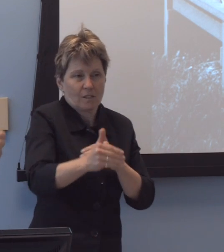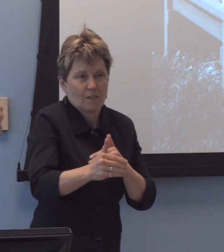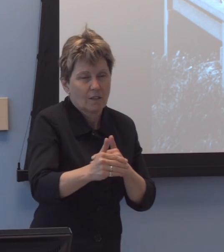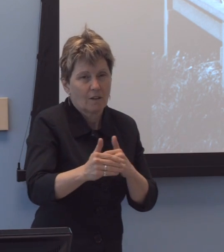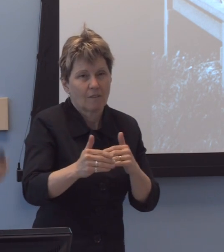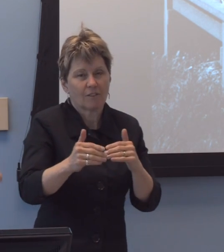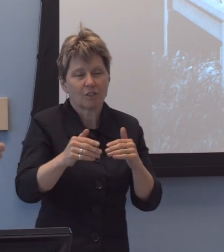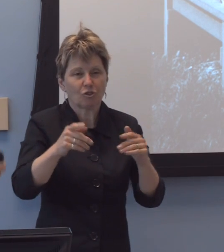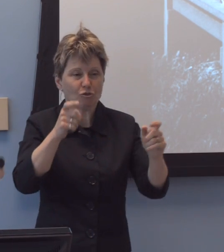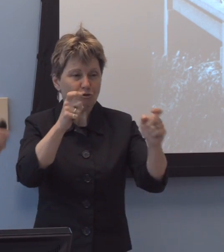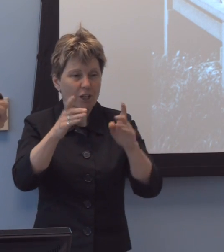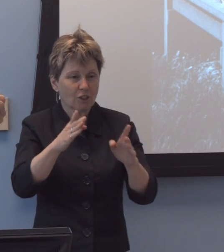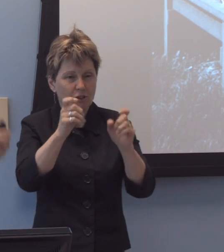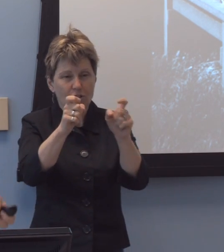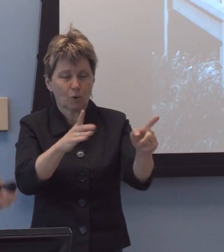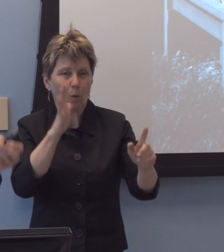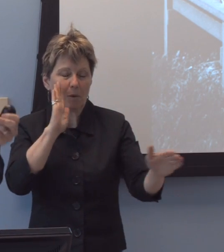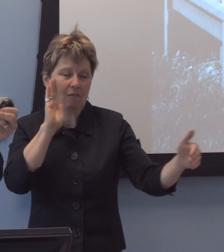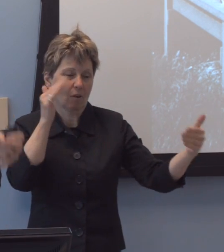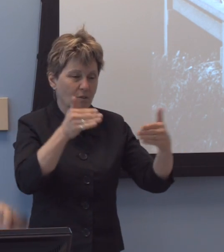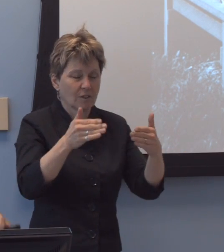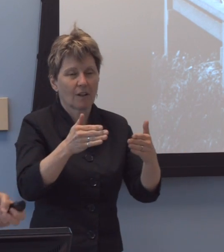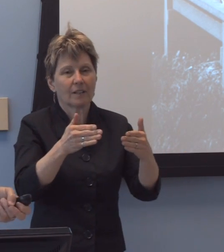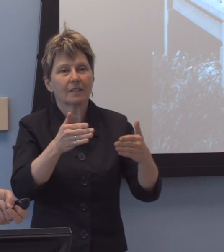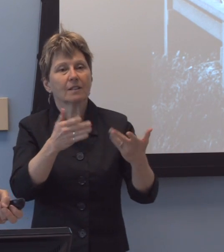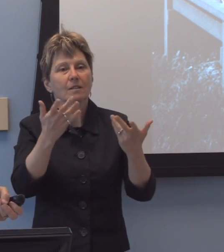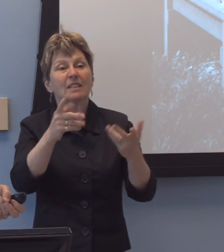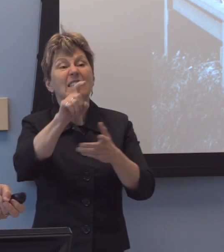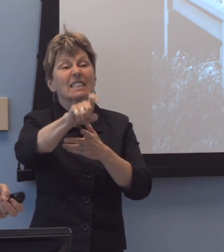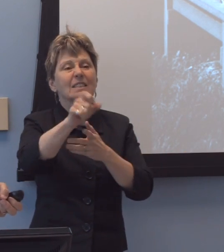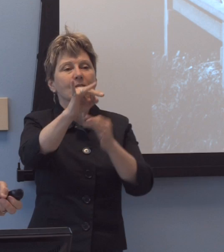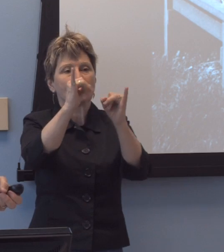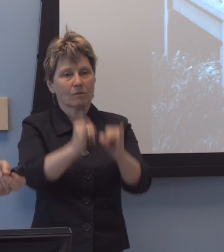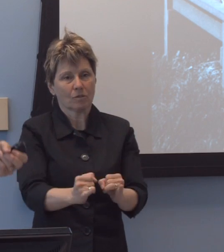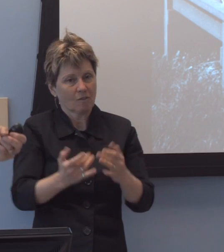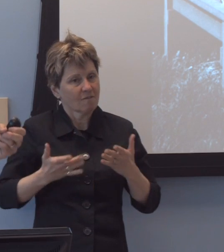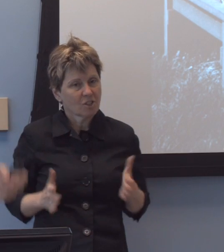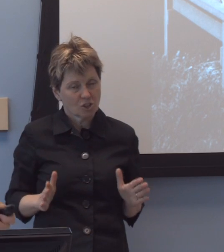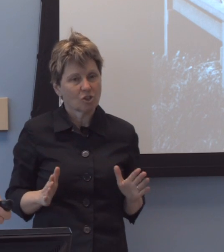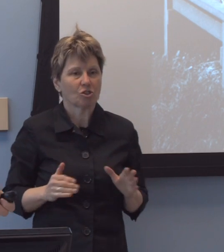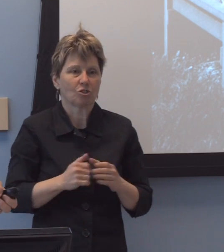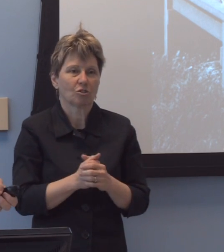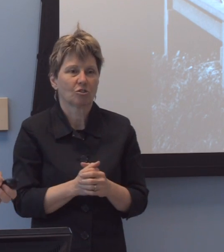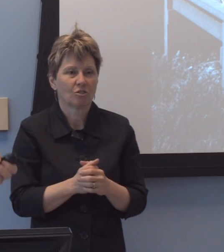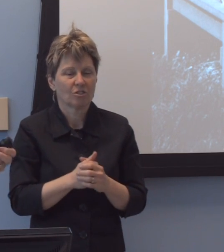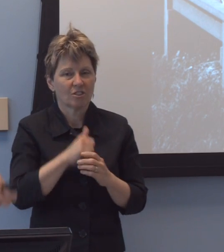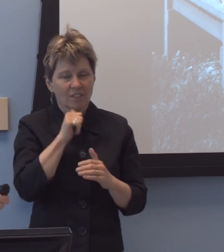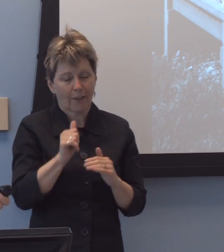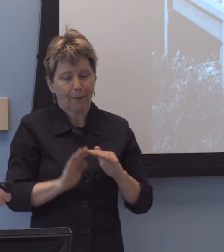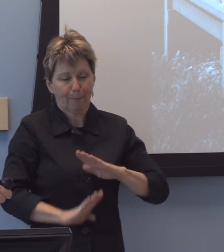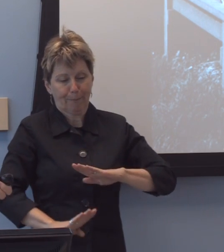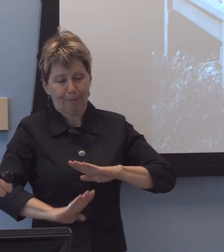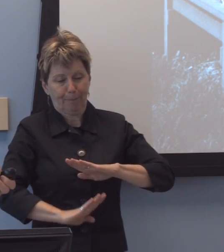will be always centered on the needs of an individual, not the minimalist standard of what do I have to do